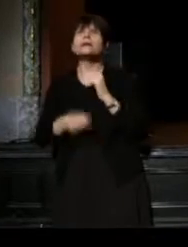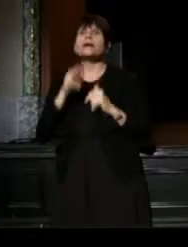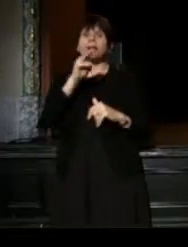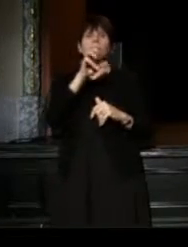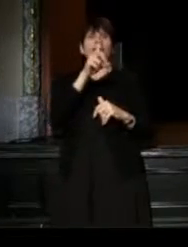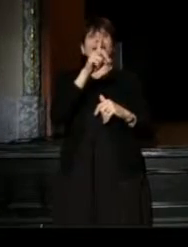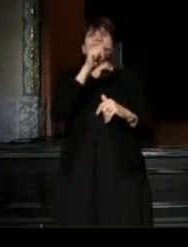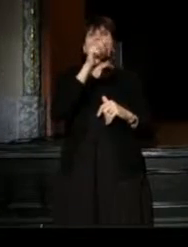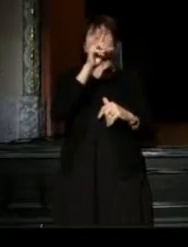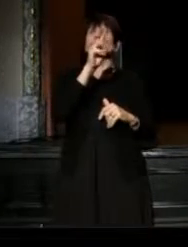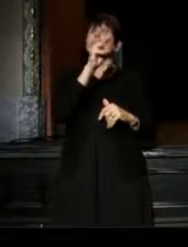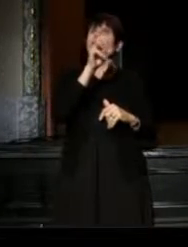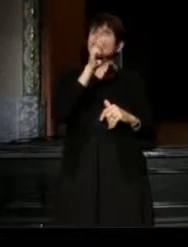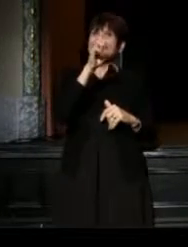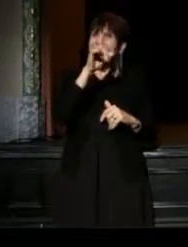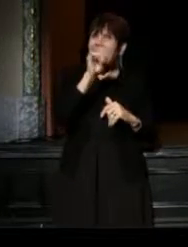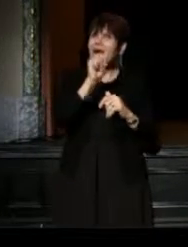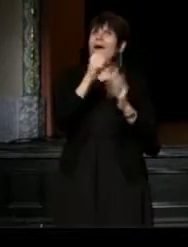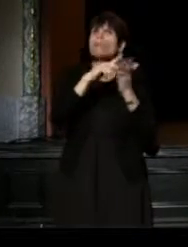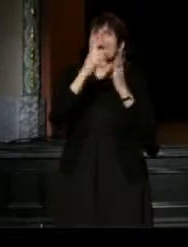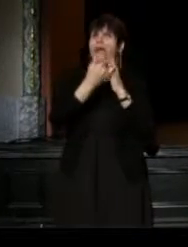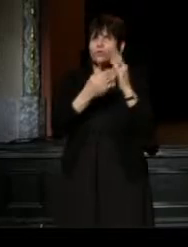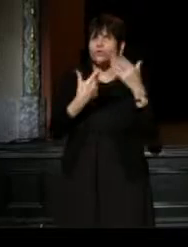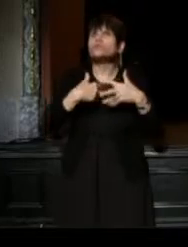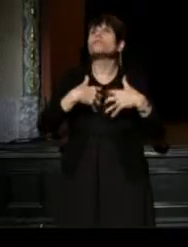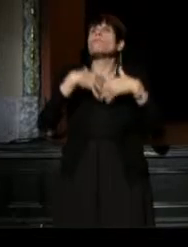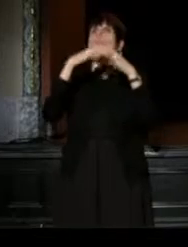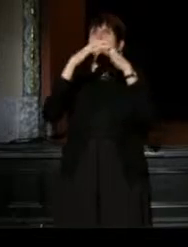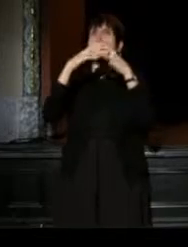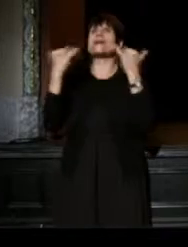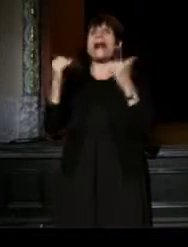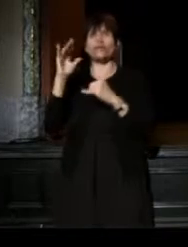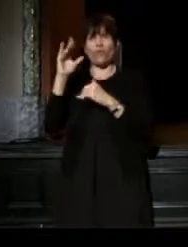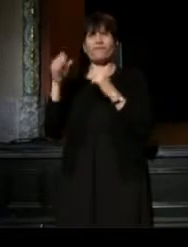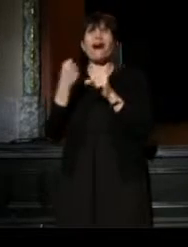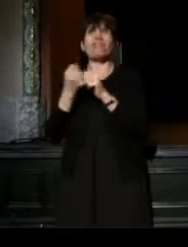was born and continues to thrive to this day 25 years later.